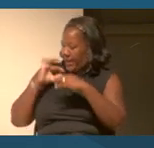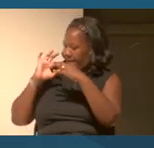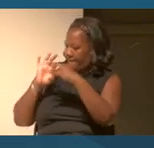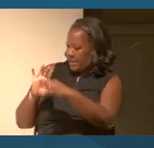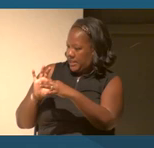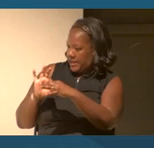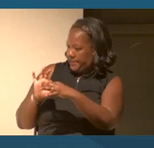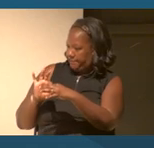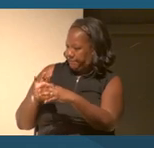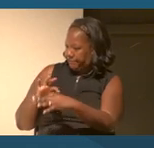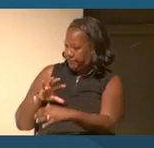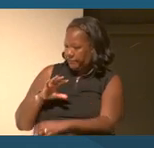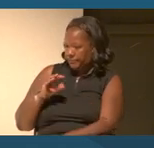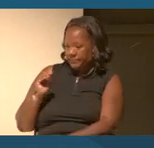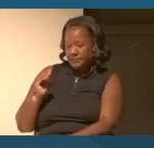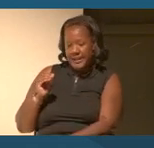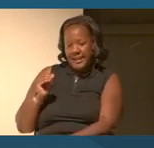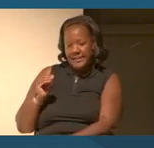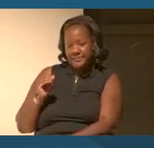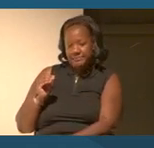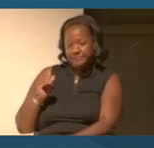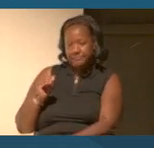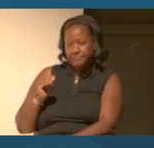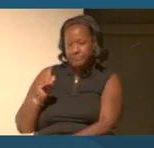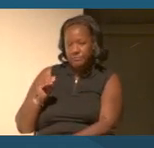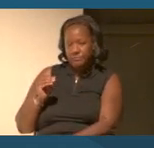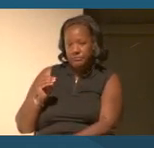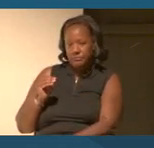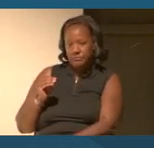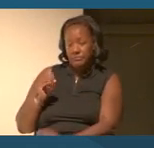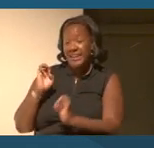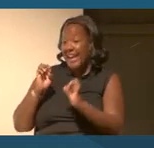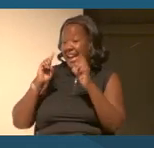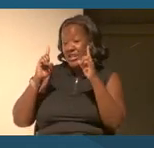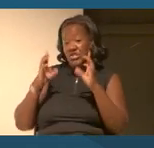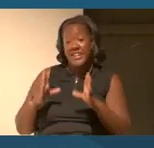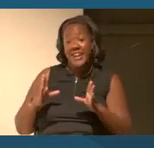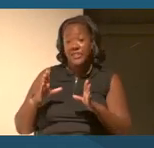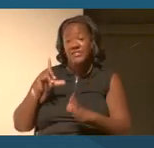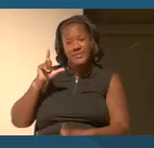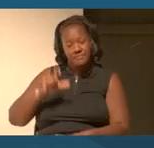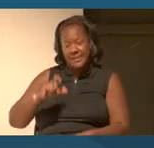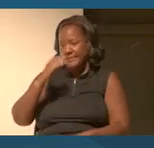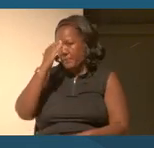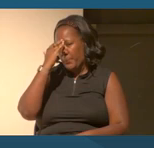And I think for it's fundamental to me that educators are aware of this because it informs